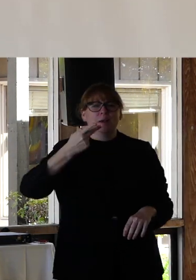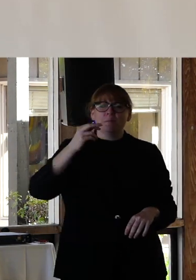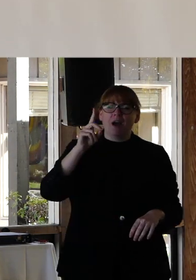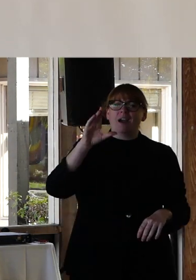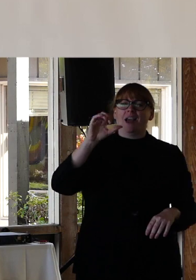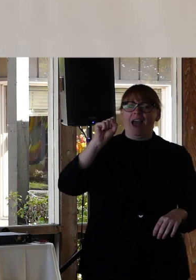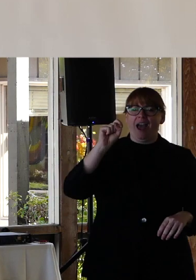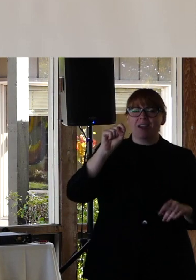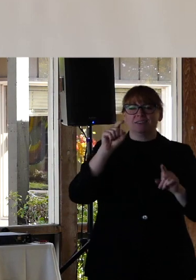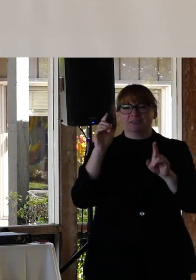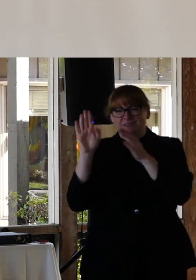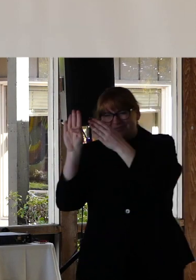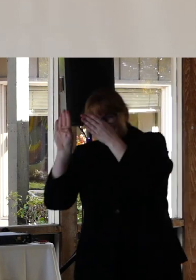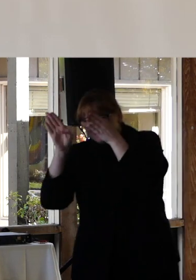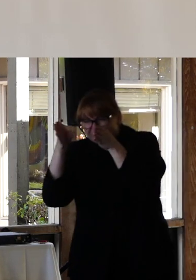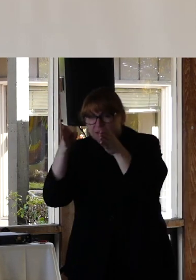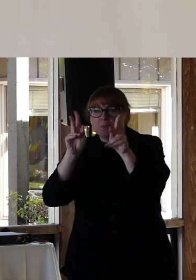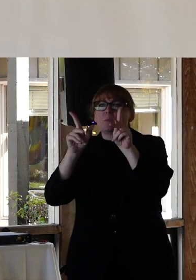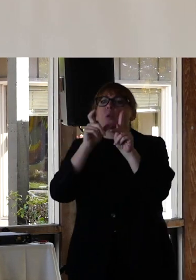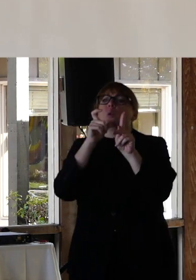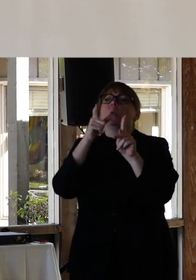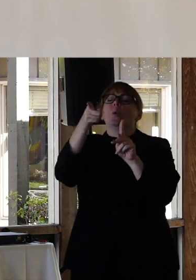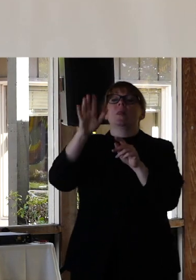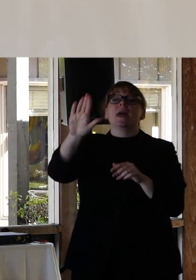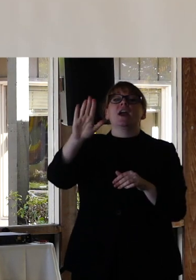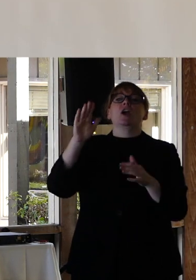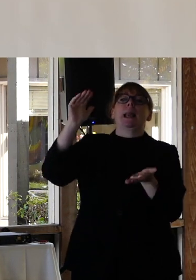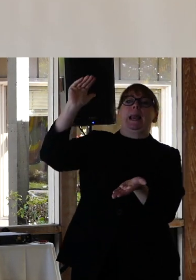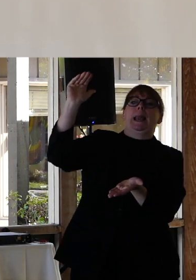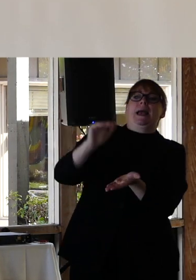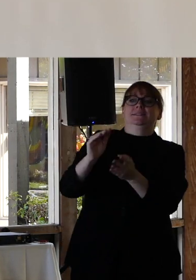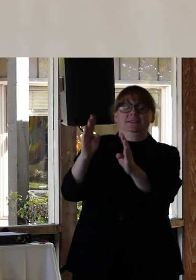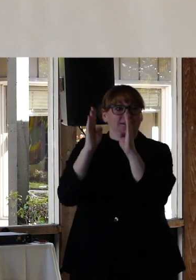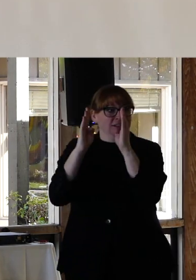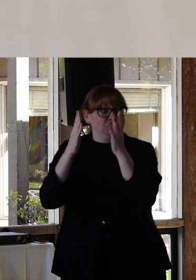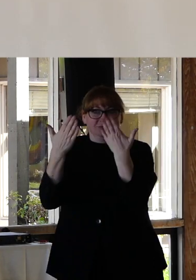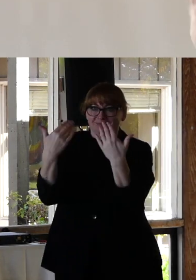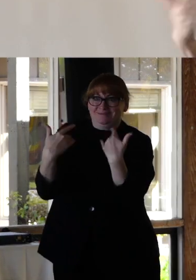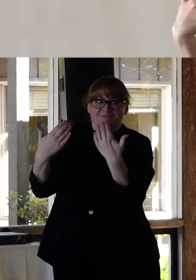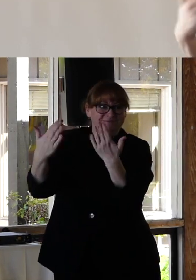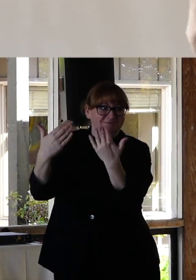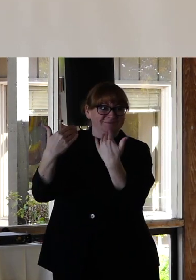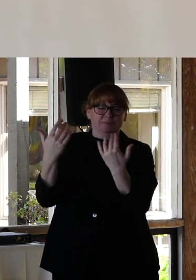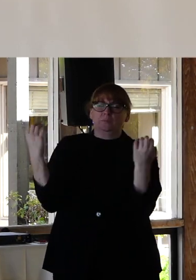people who aren't heard. We need to expand those even more into the small